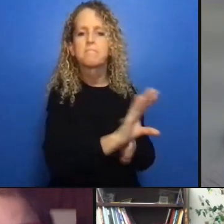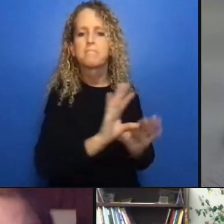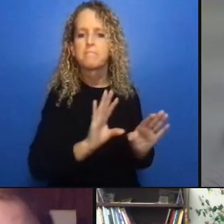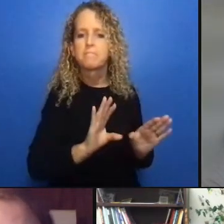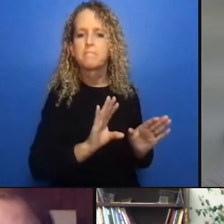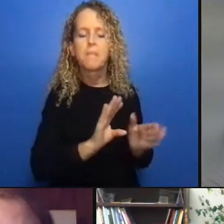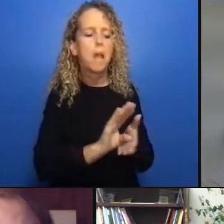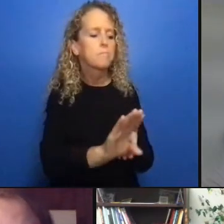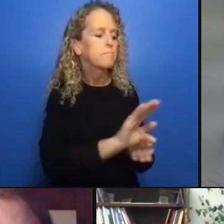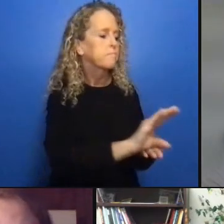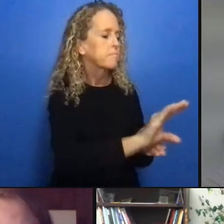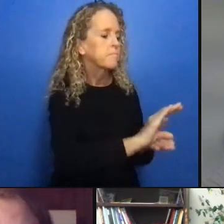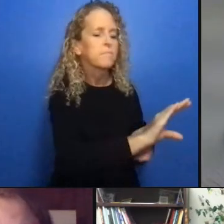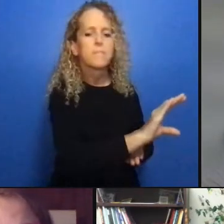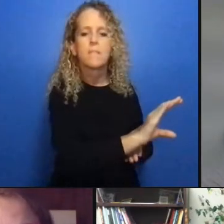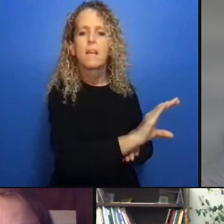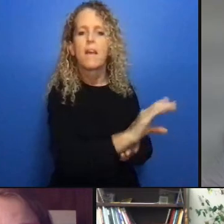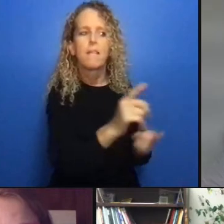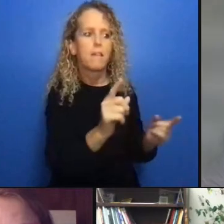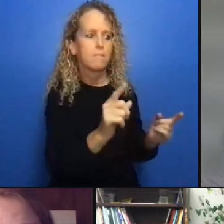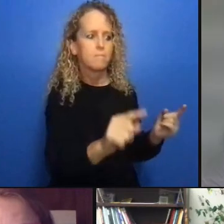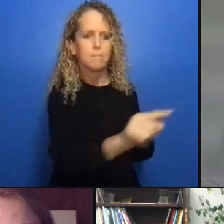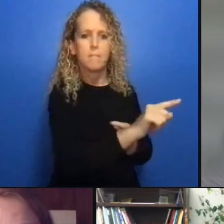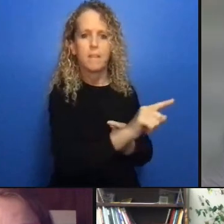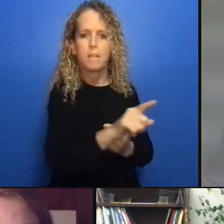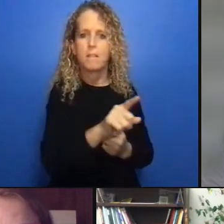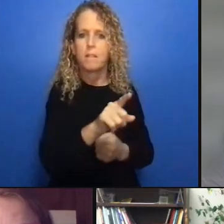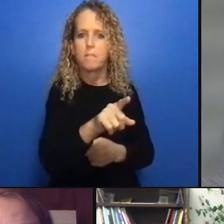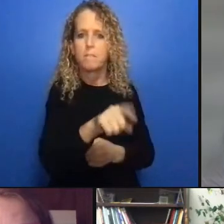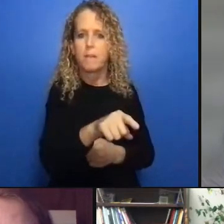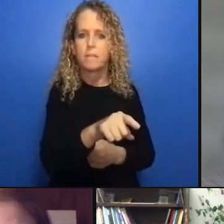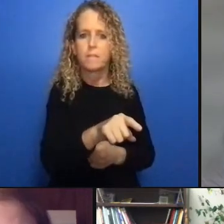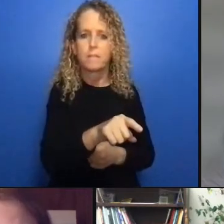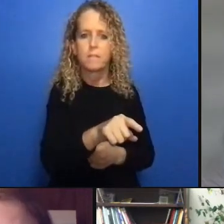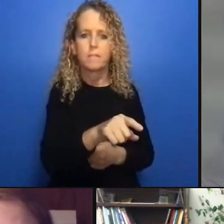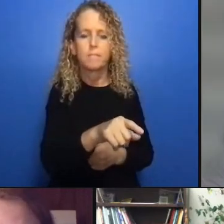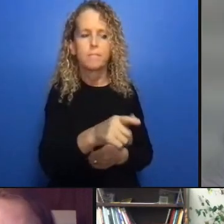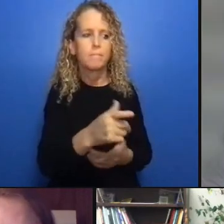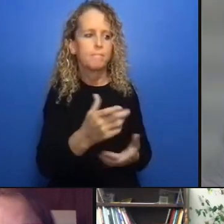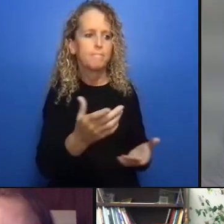often cited in the work on abolition democracy and and what she calls an abolitionist ethic